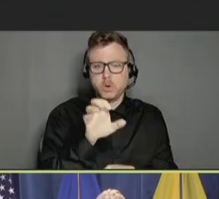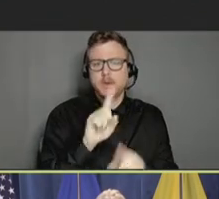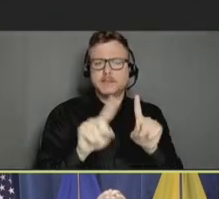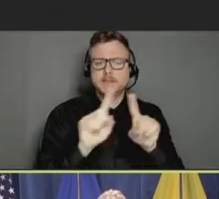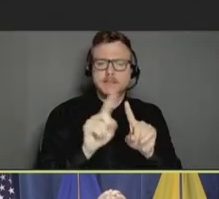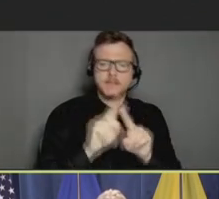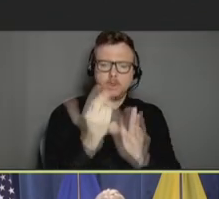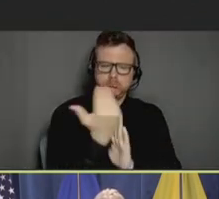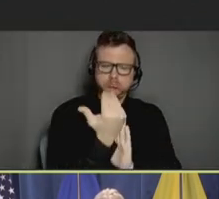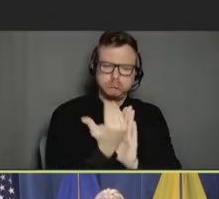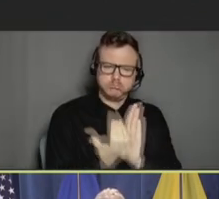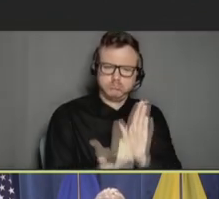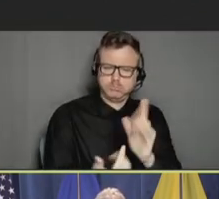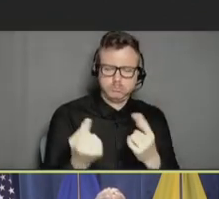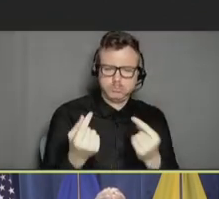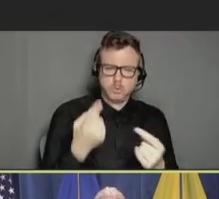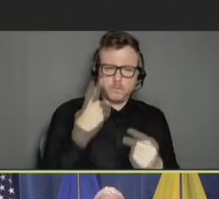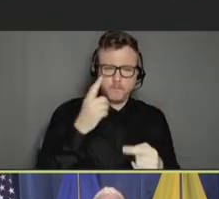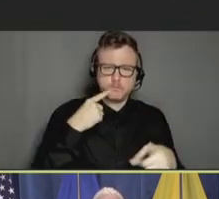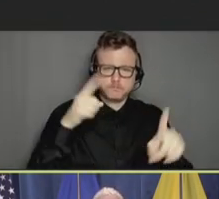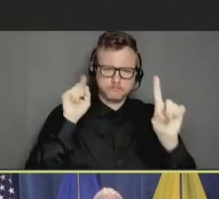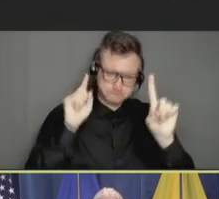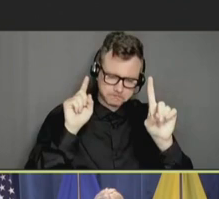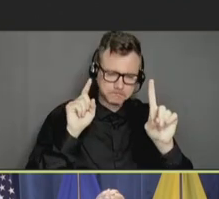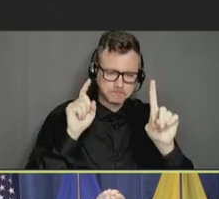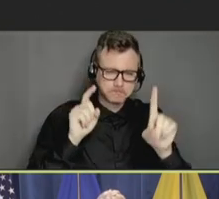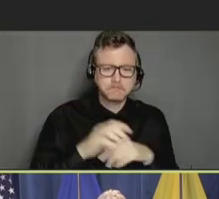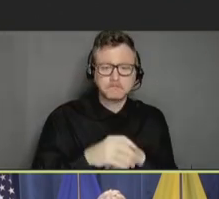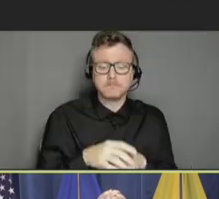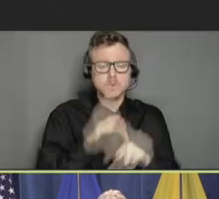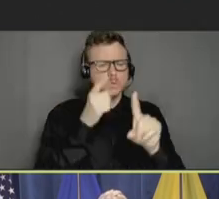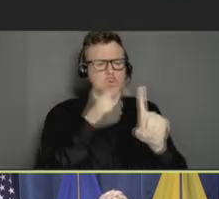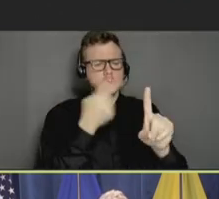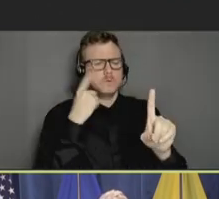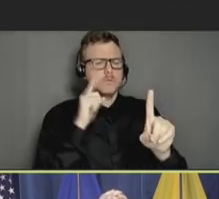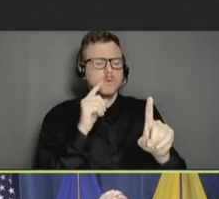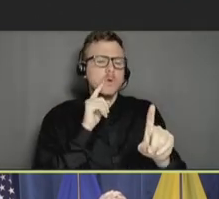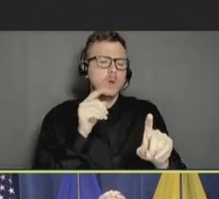will take to achieve its goals. These goals are meant to focus federal efforts on innovative